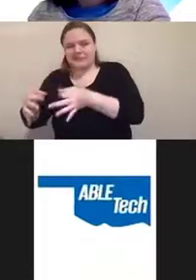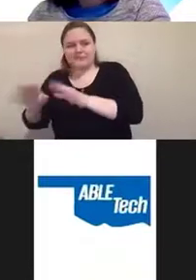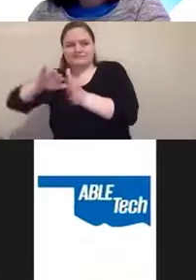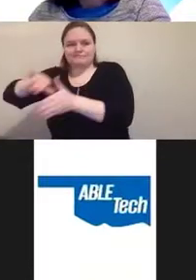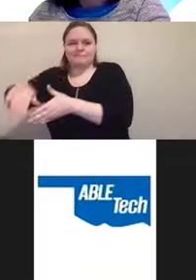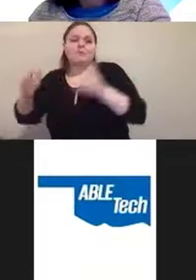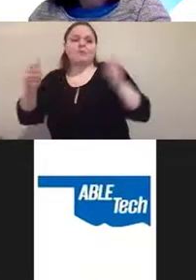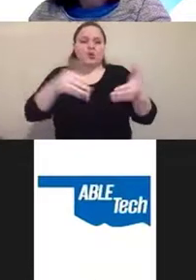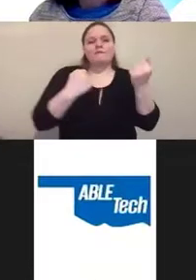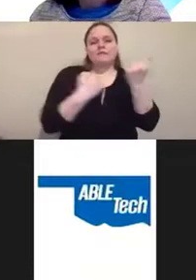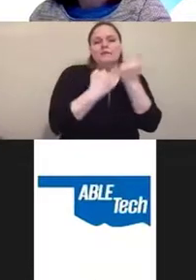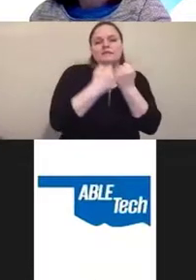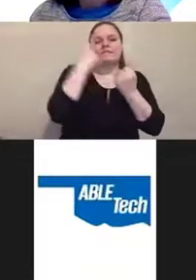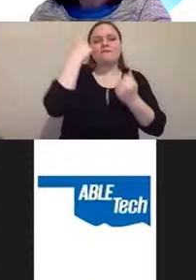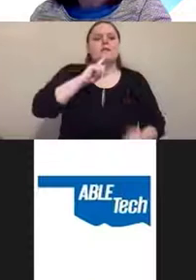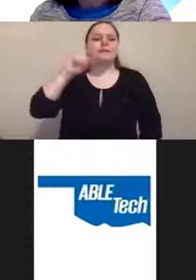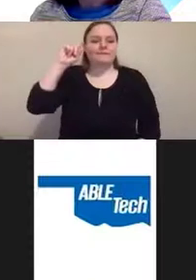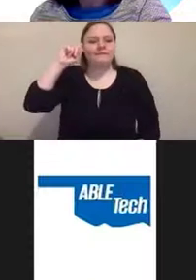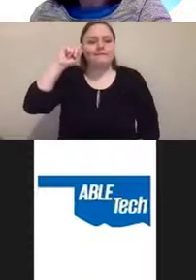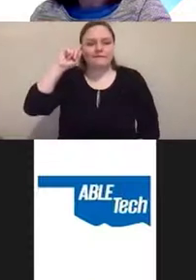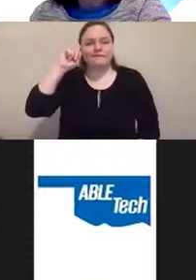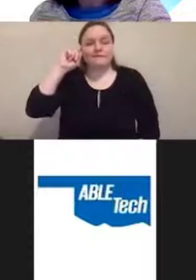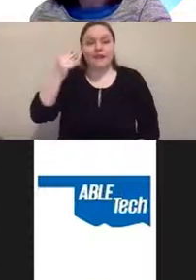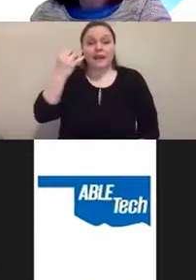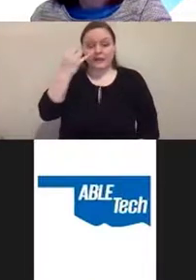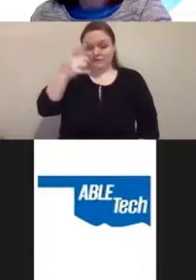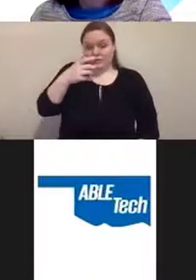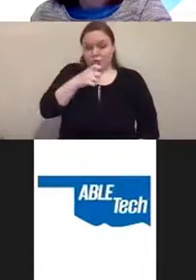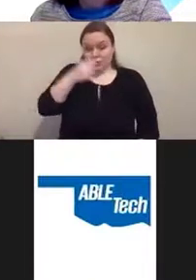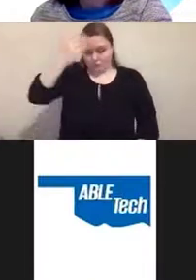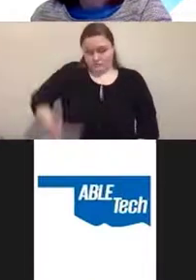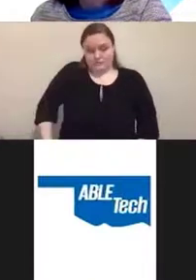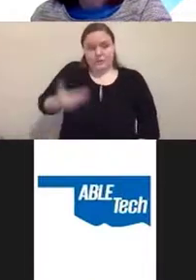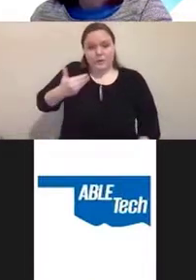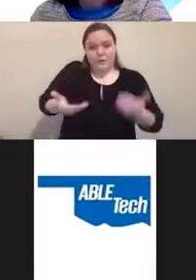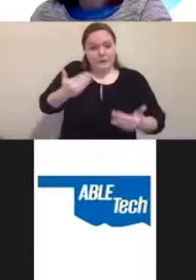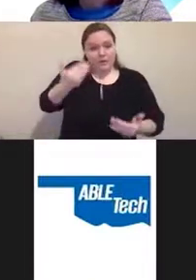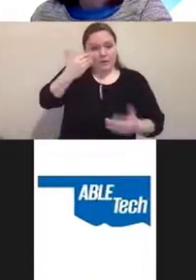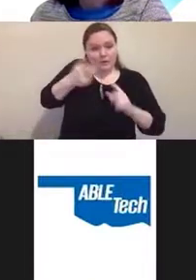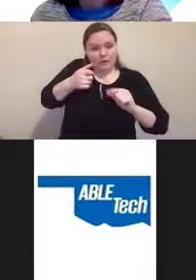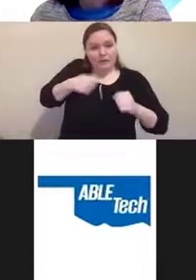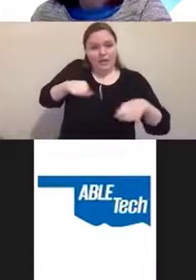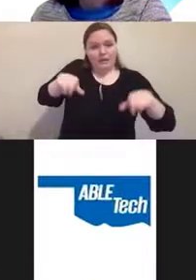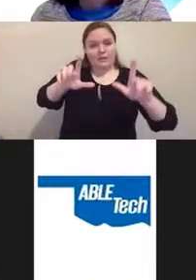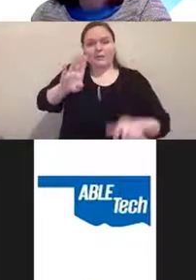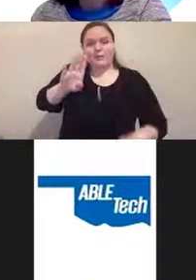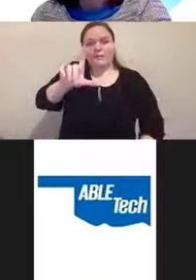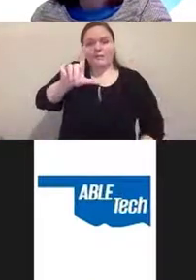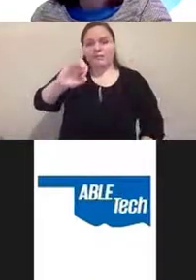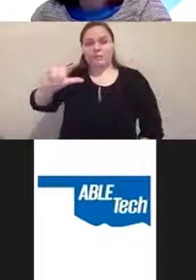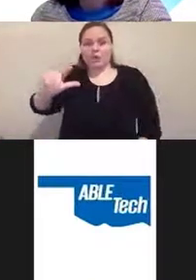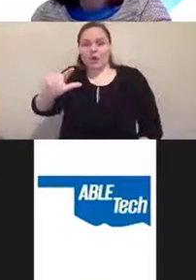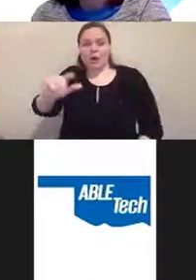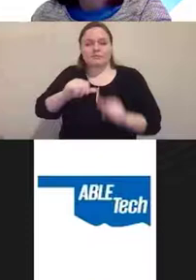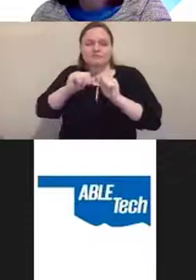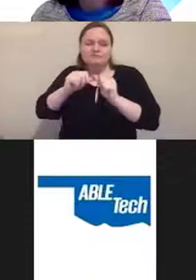If those of you who know me may know me from my blogs, I've been blogging on accessibility for